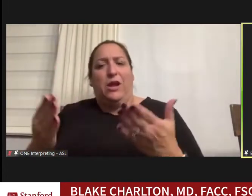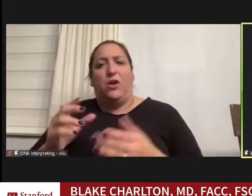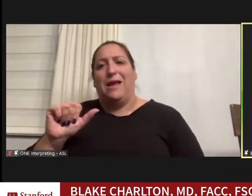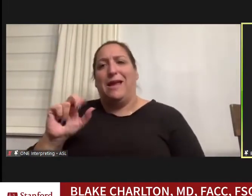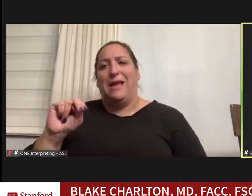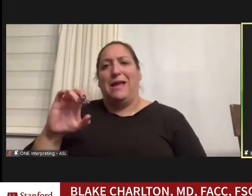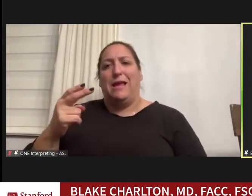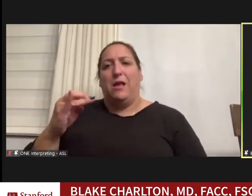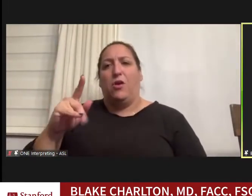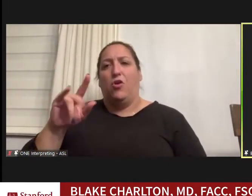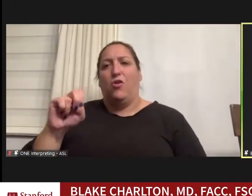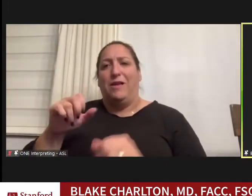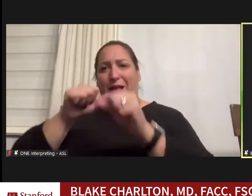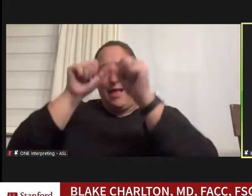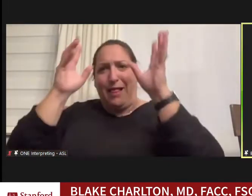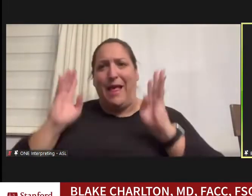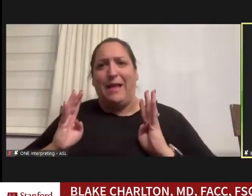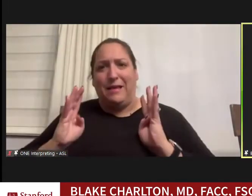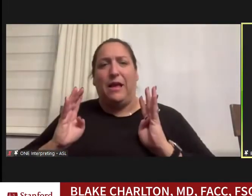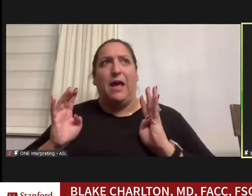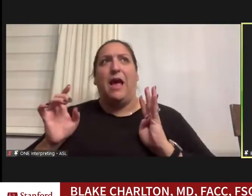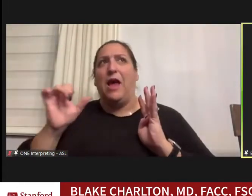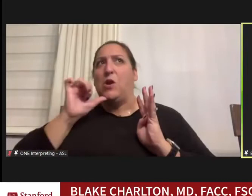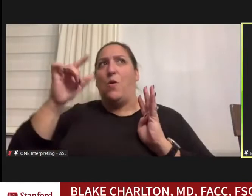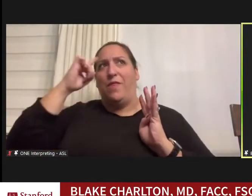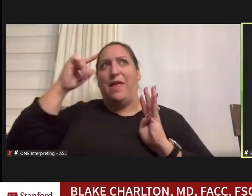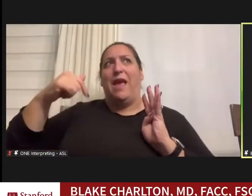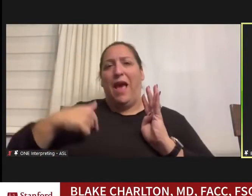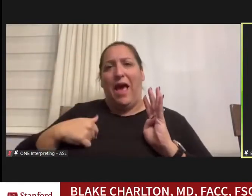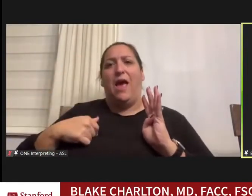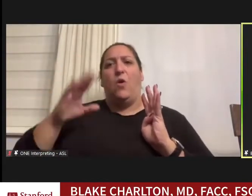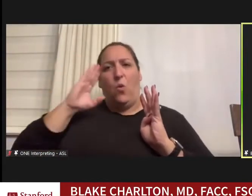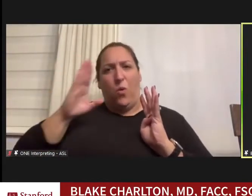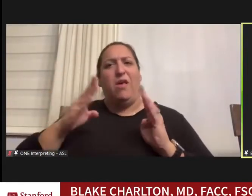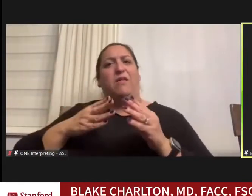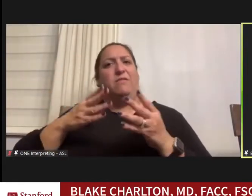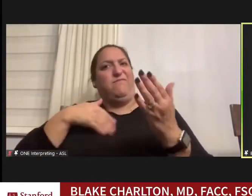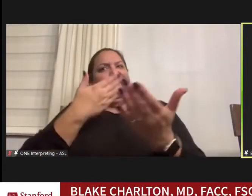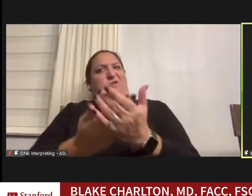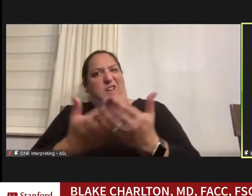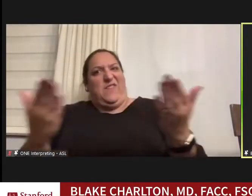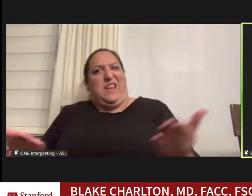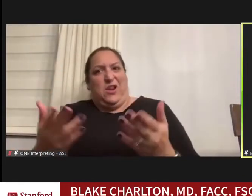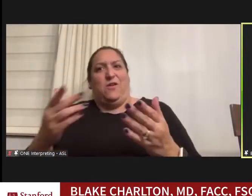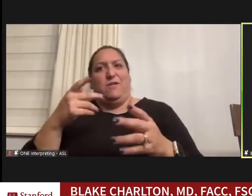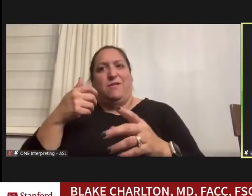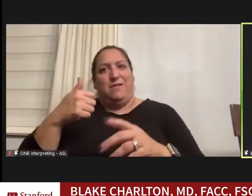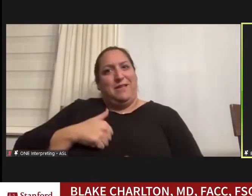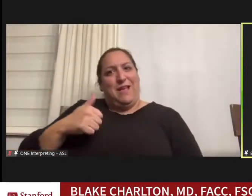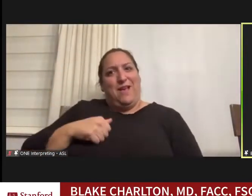And I don't think I would've ever ended up here is a physician had I not had an experience